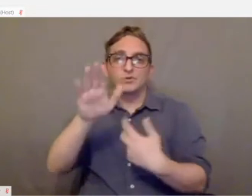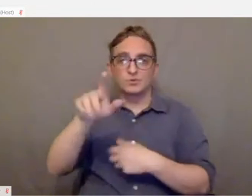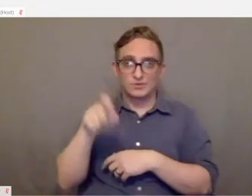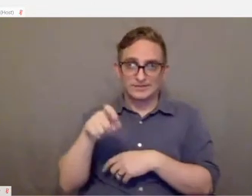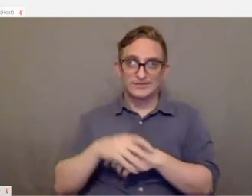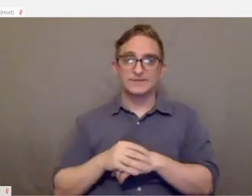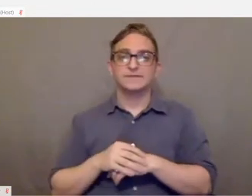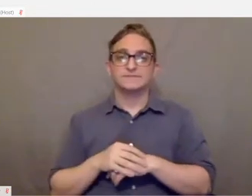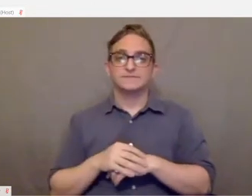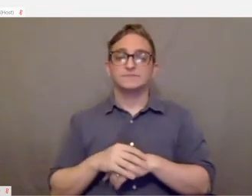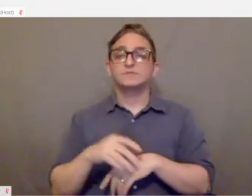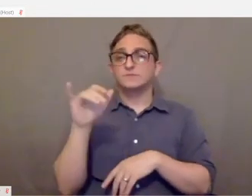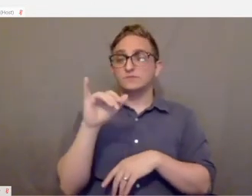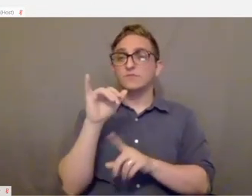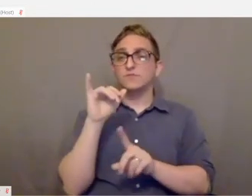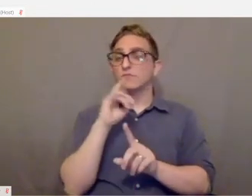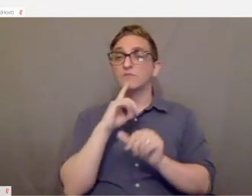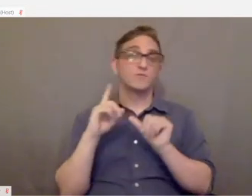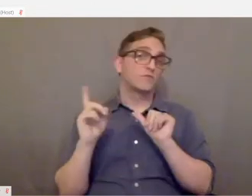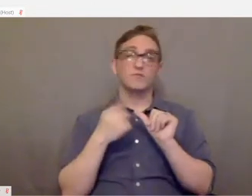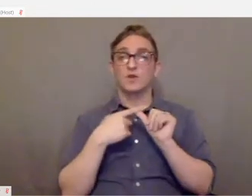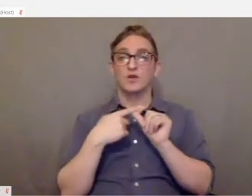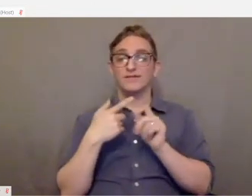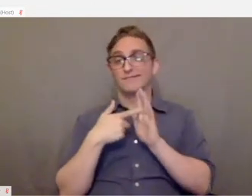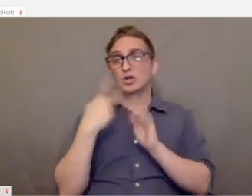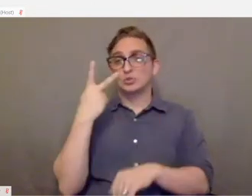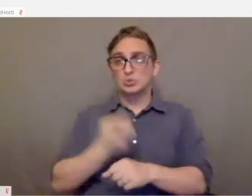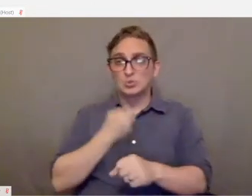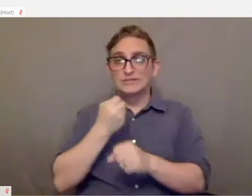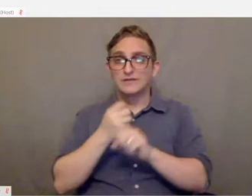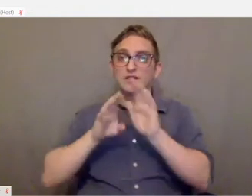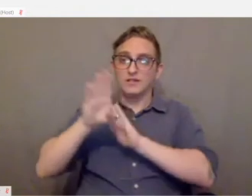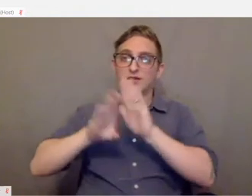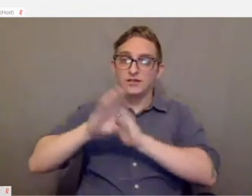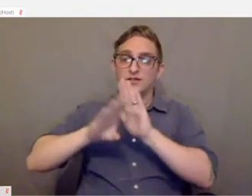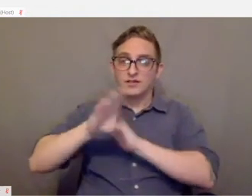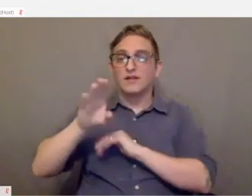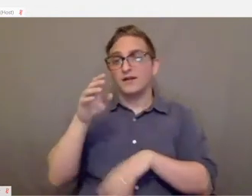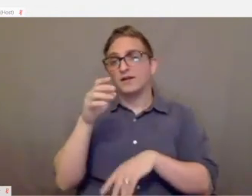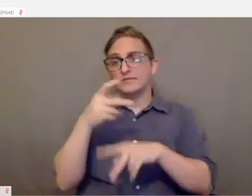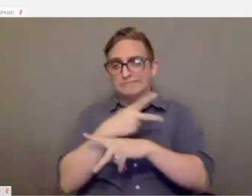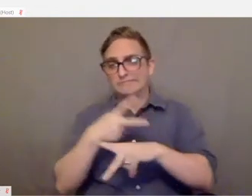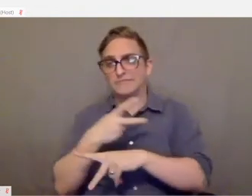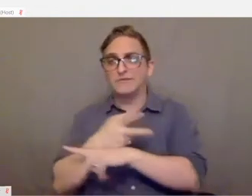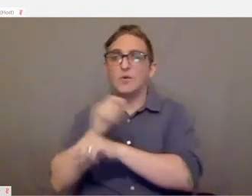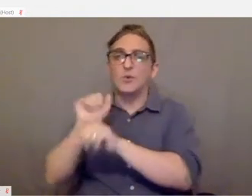Like I said, at first they took two years developing this, working with various organizations